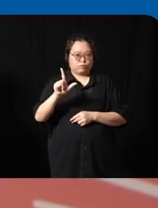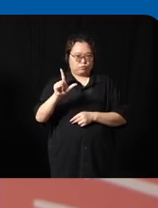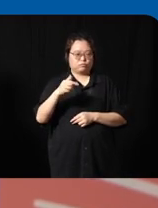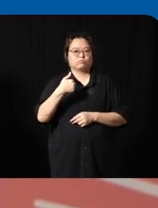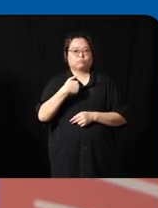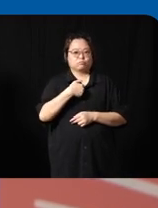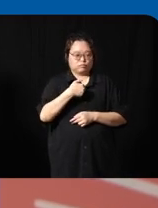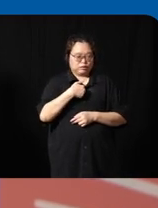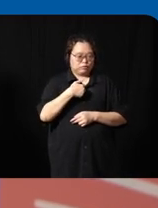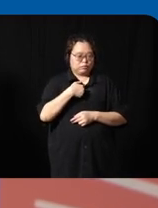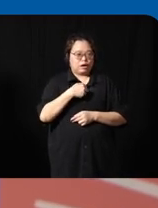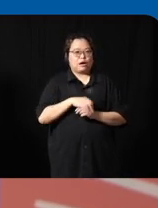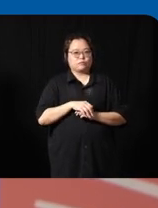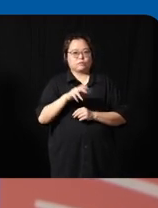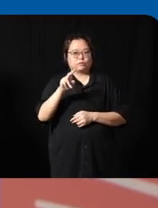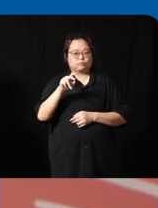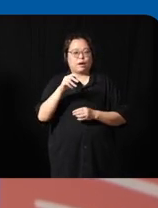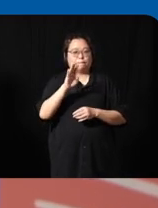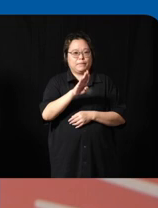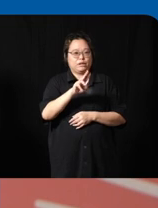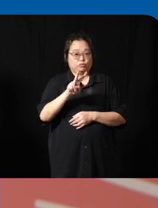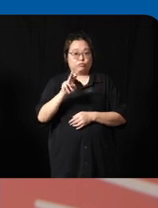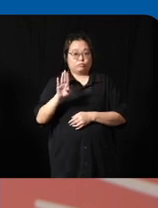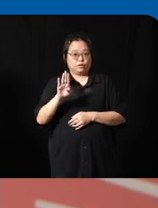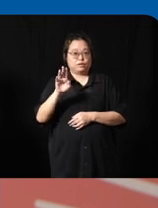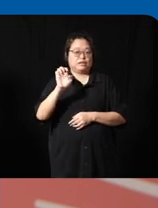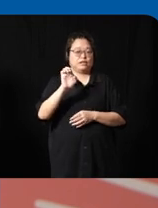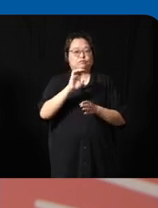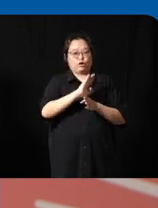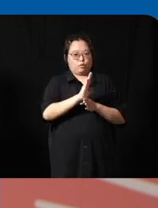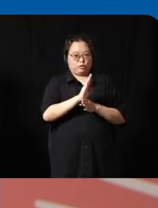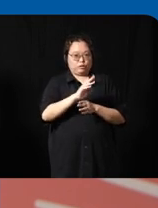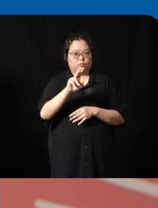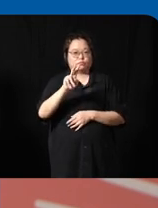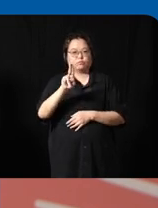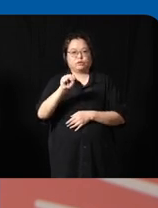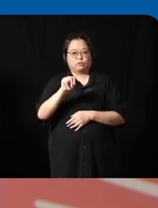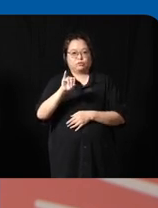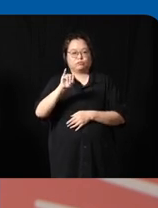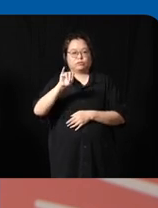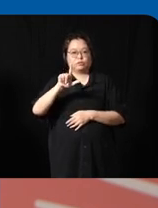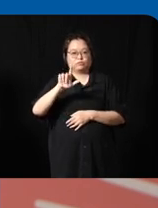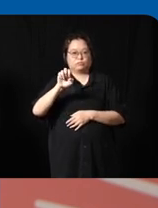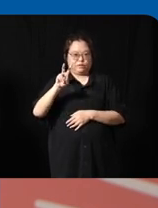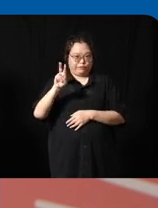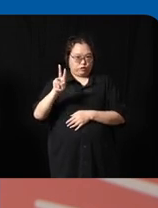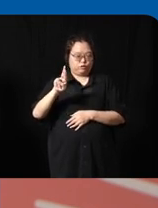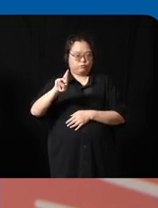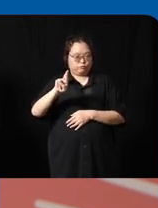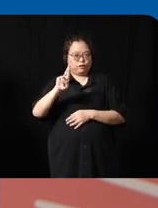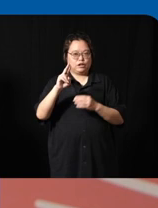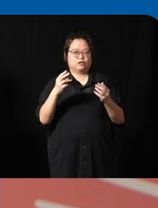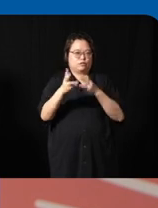demand generation in B2B e-commerce in unil uh uniliver is one of the world's most successful